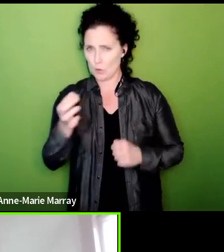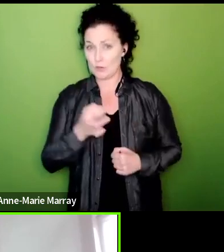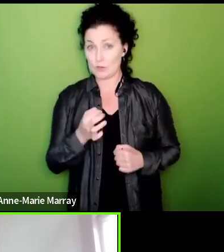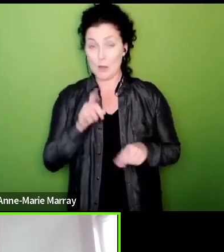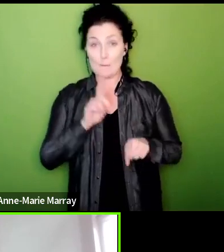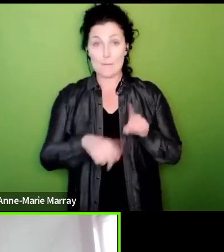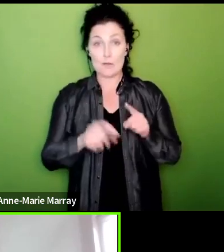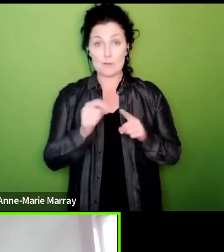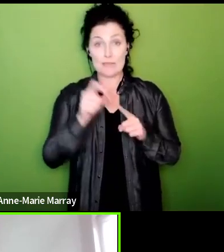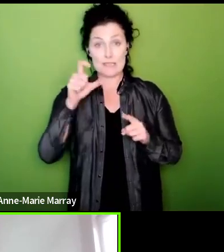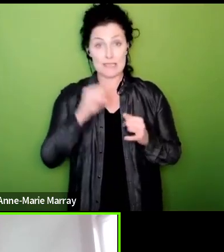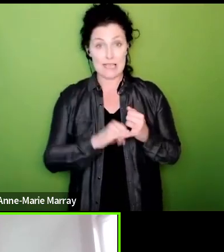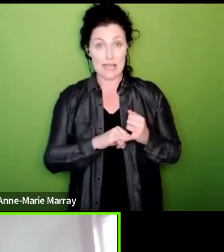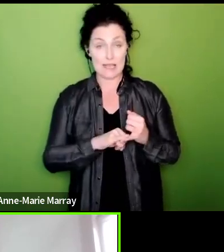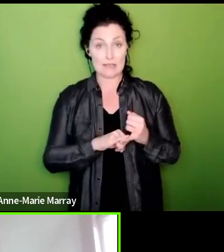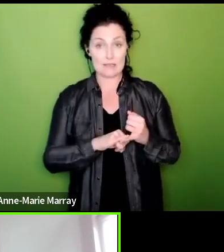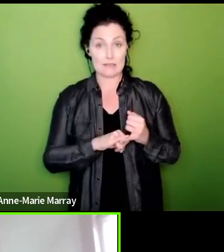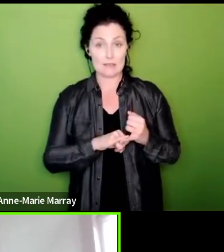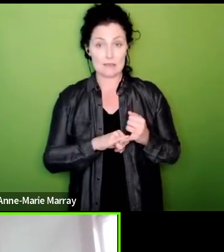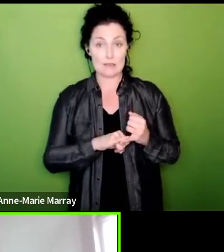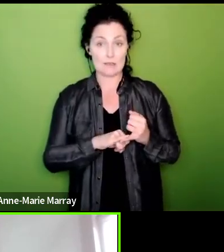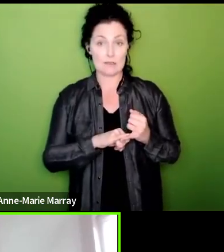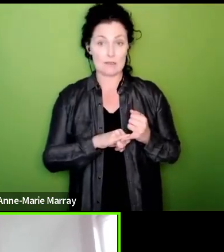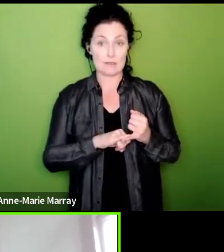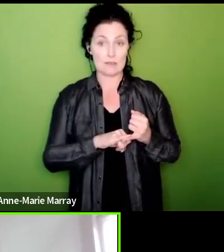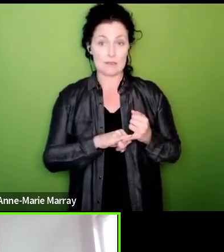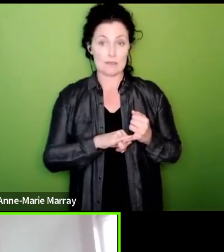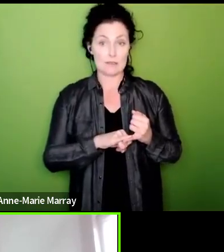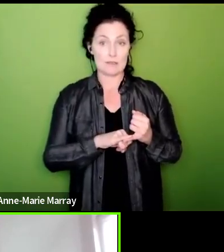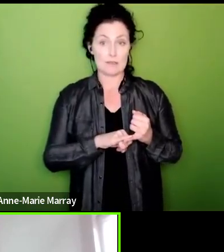in Scotland do not work in devolved employers they actually work in Westminster departments